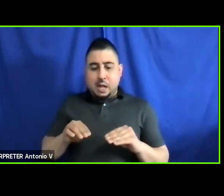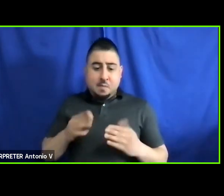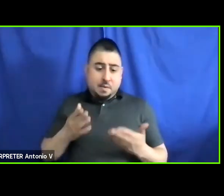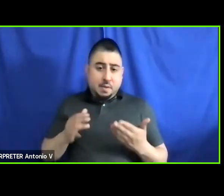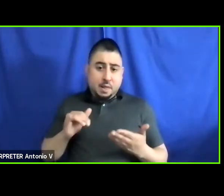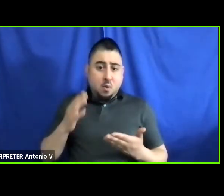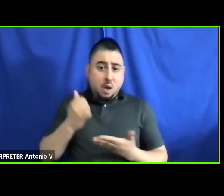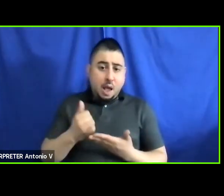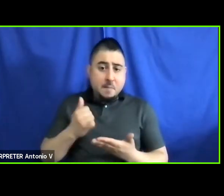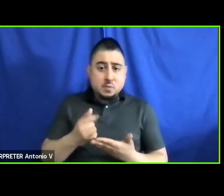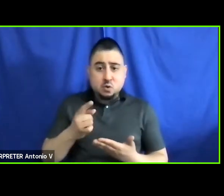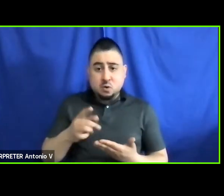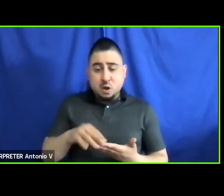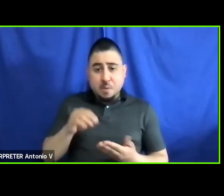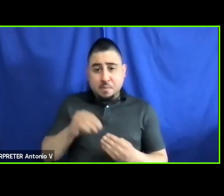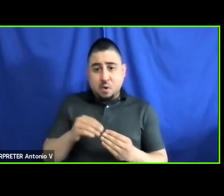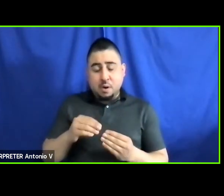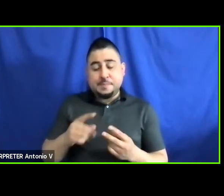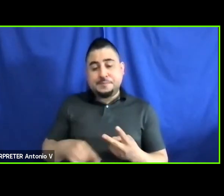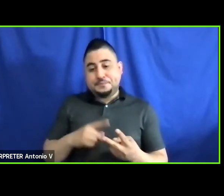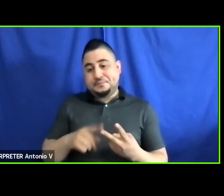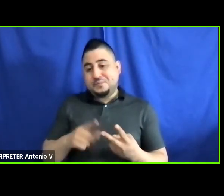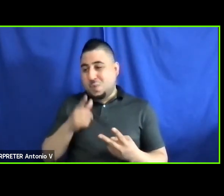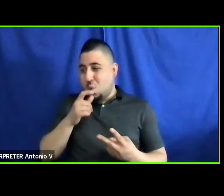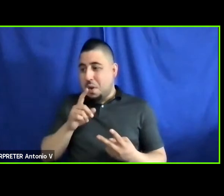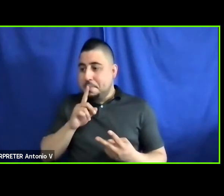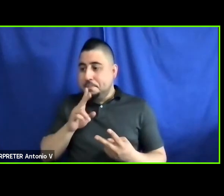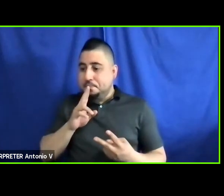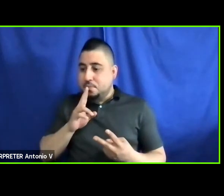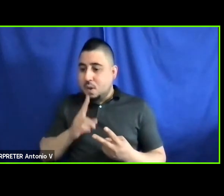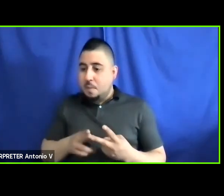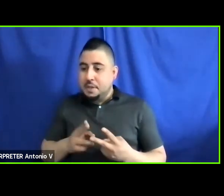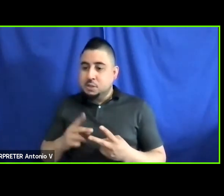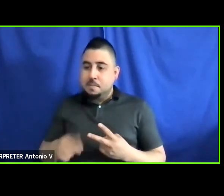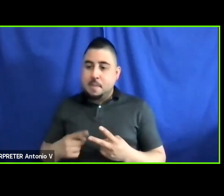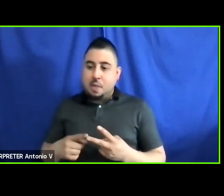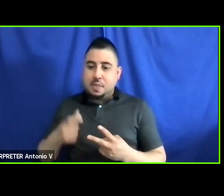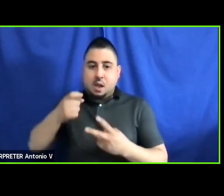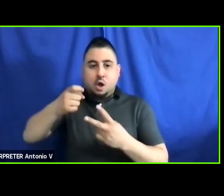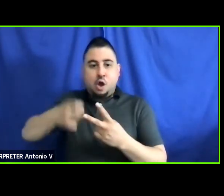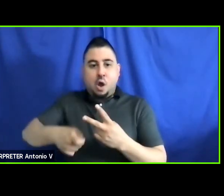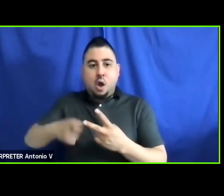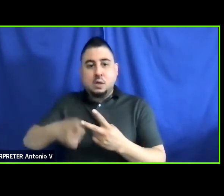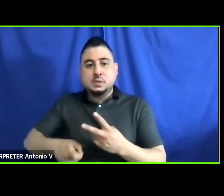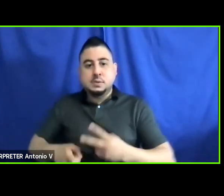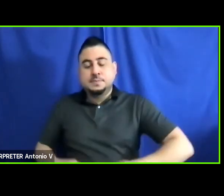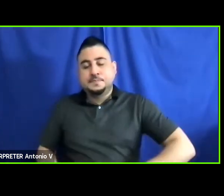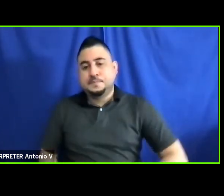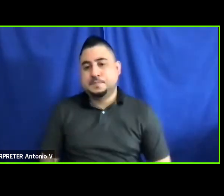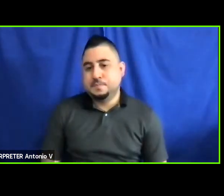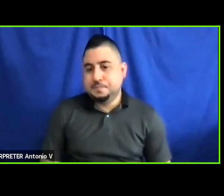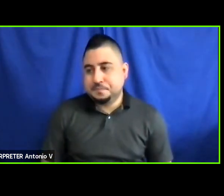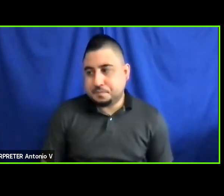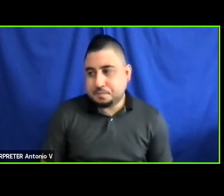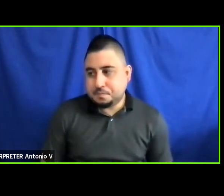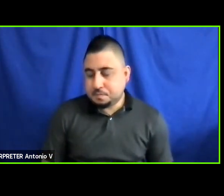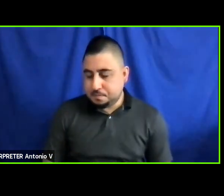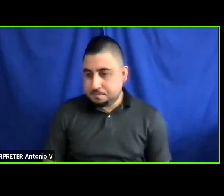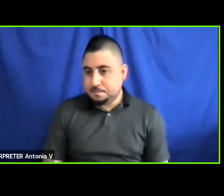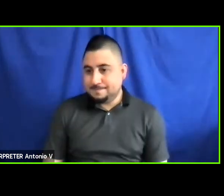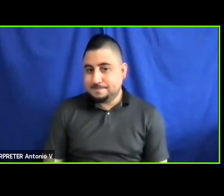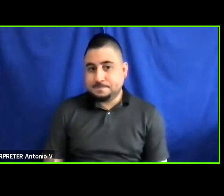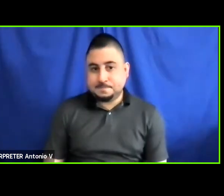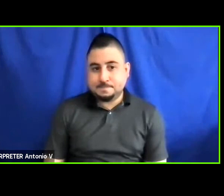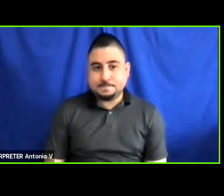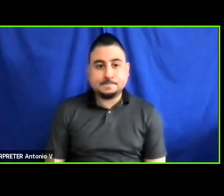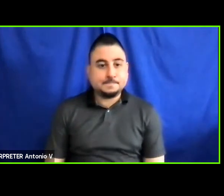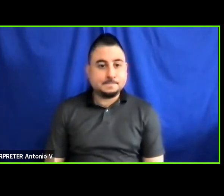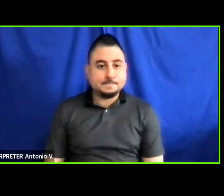help you there. And then, can anybody speak to the -- to the cost issue? I think Jordana,